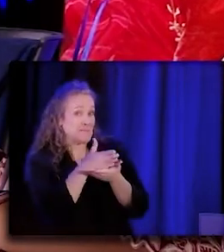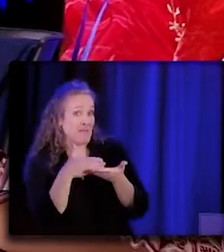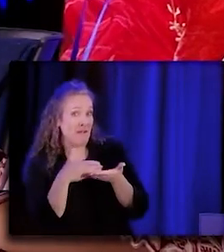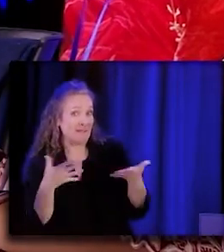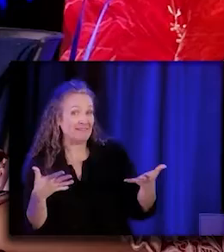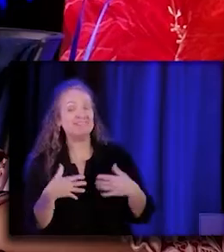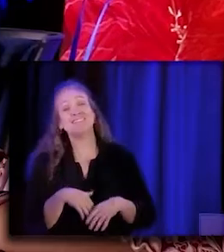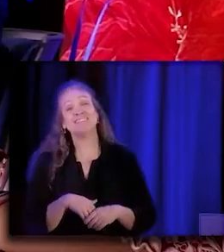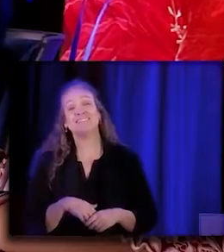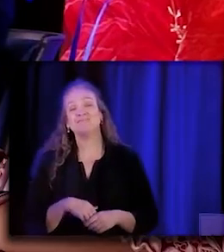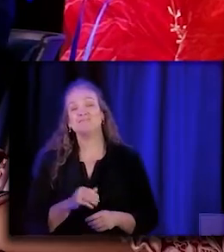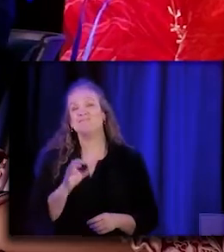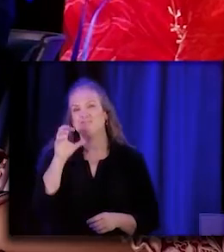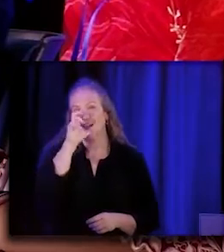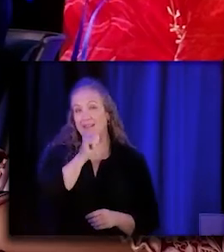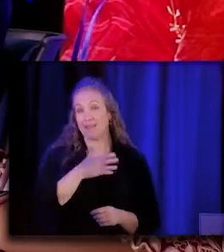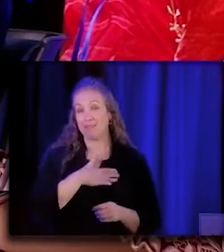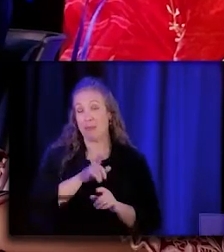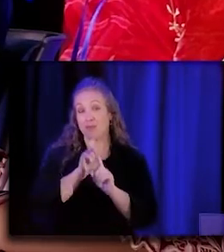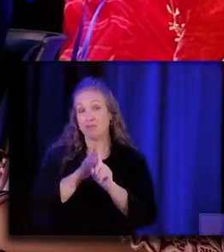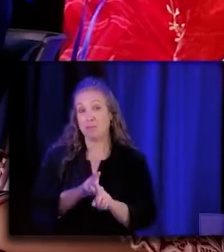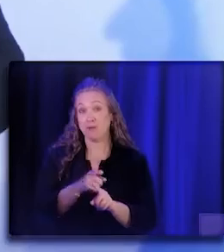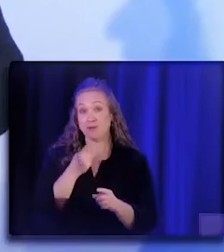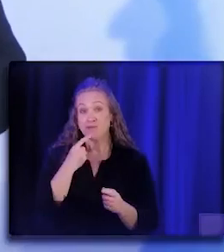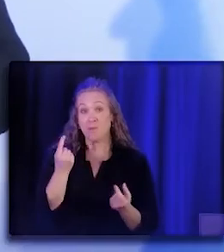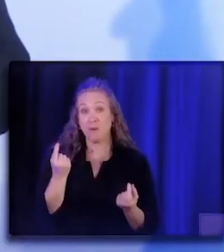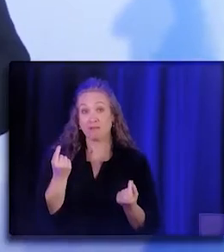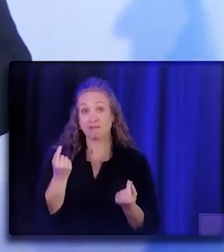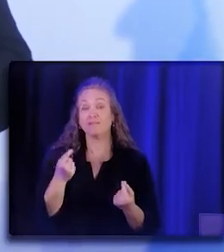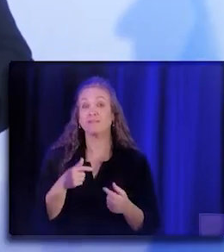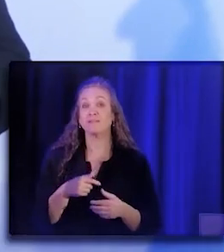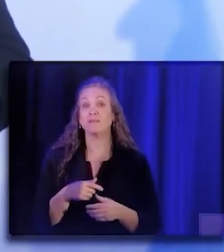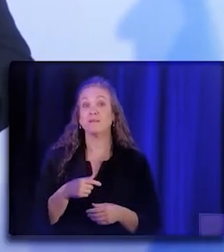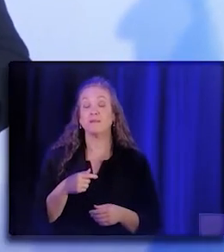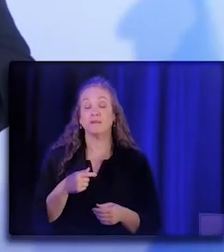I guess the thing that I would say is we've been very intentional